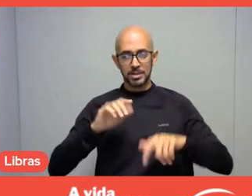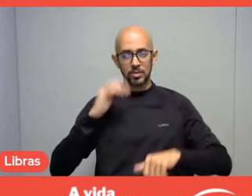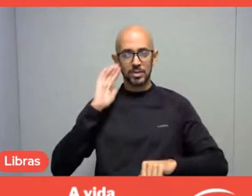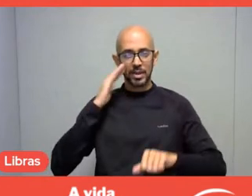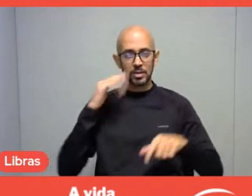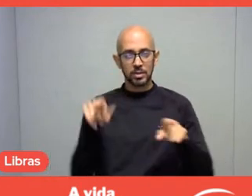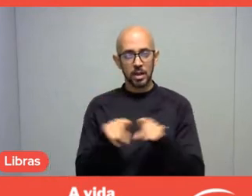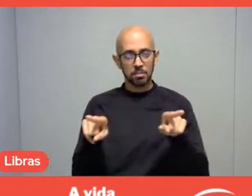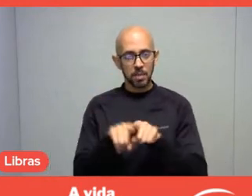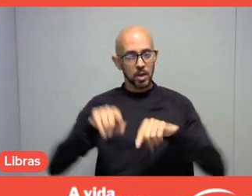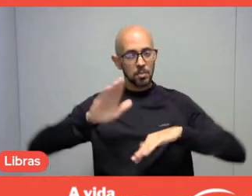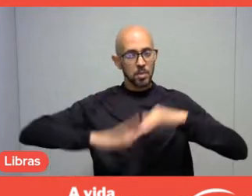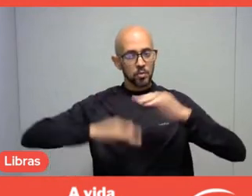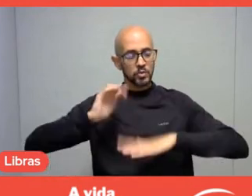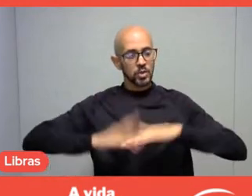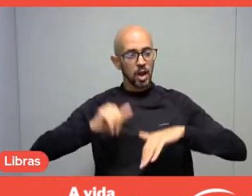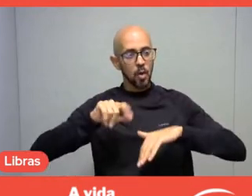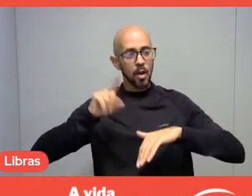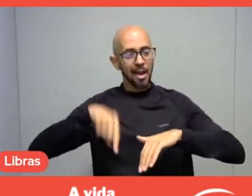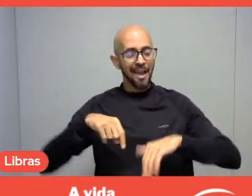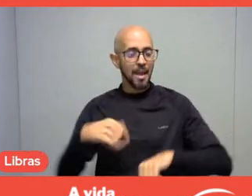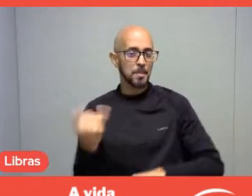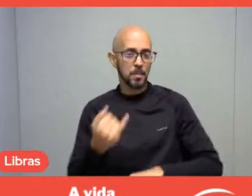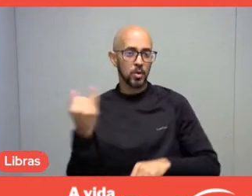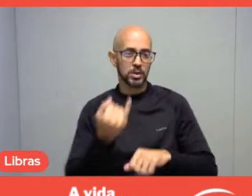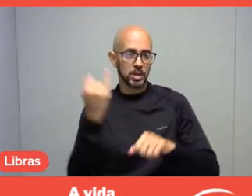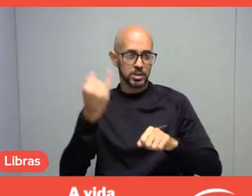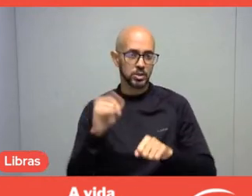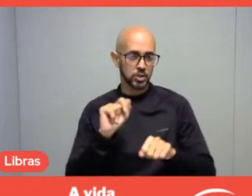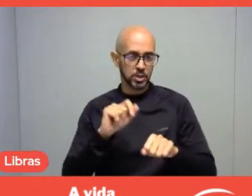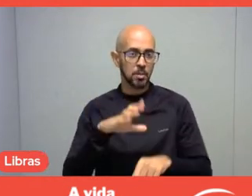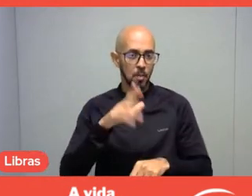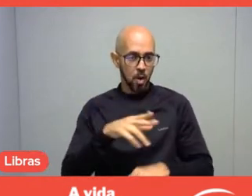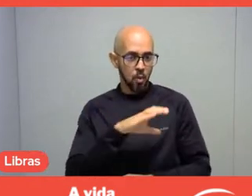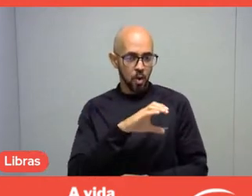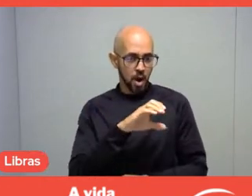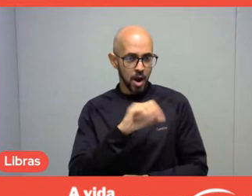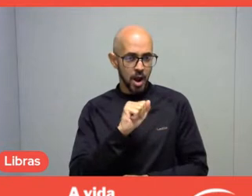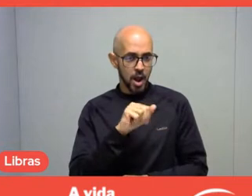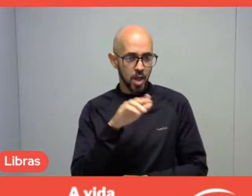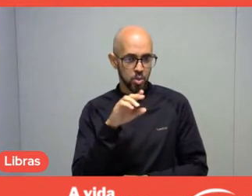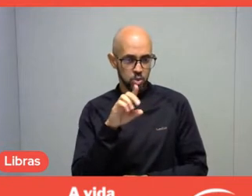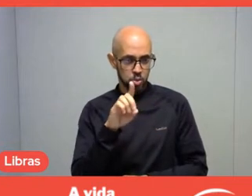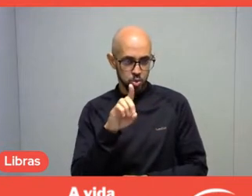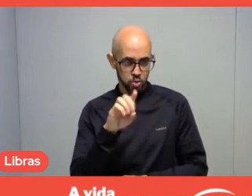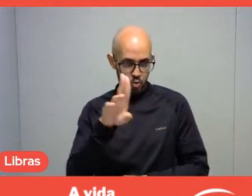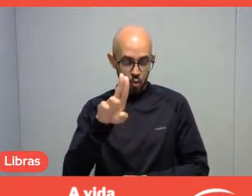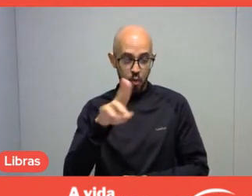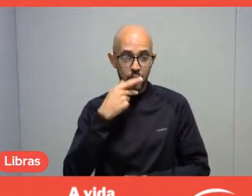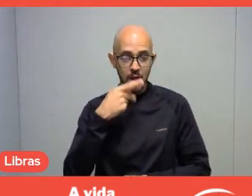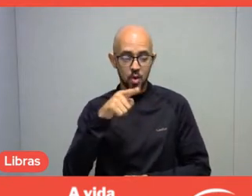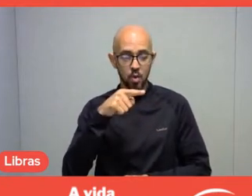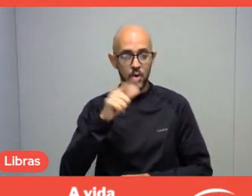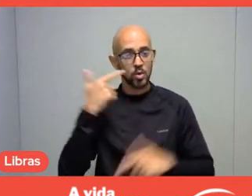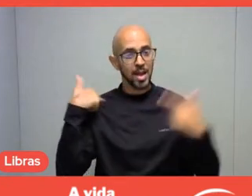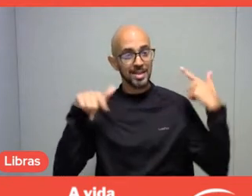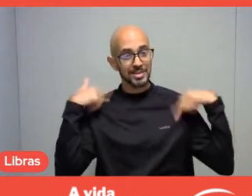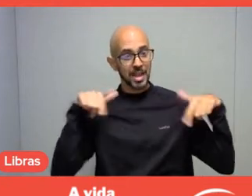precisely in the sense of something that Cadu very well said here, about leisure as a right, whether in our Constitution,